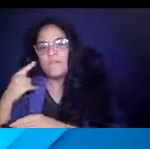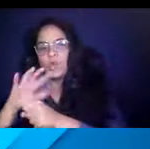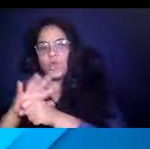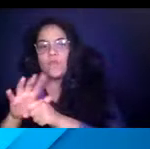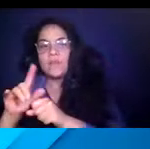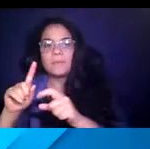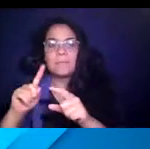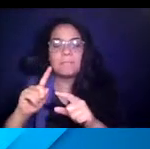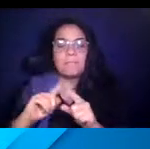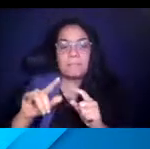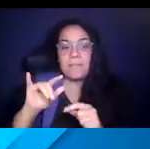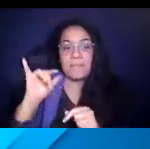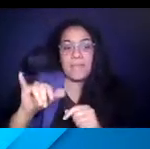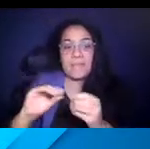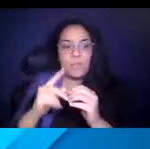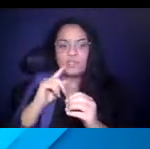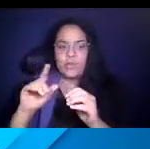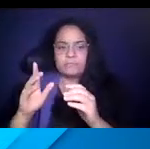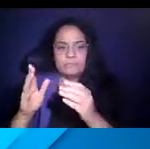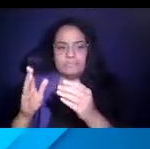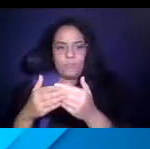previous years, and I think, you know, that in and of